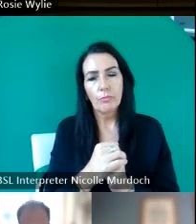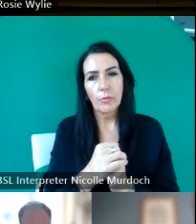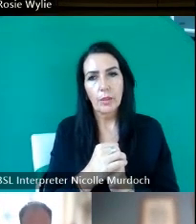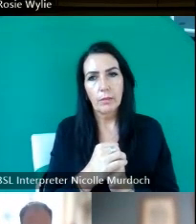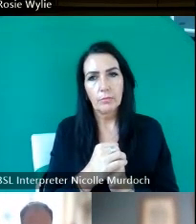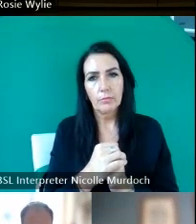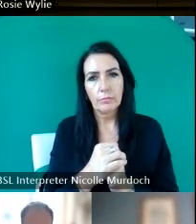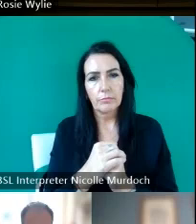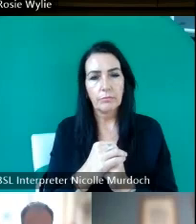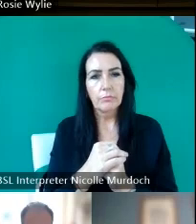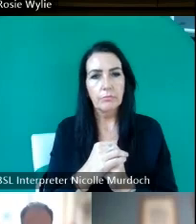hi everyone can you hear me